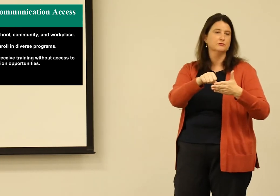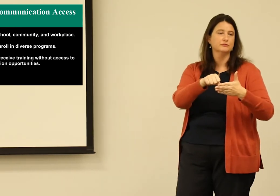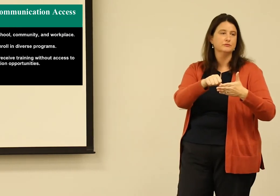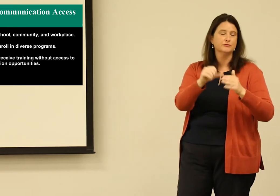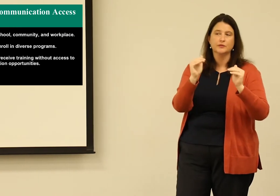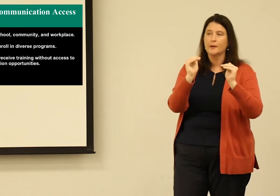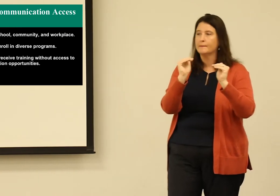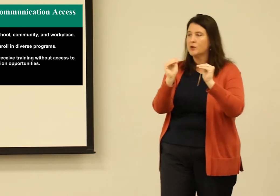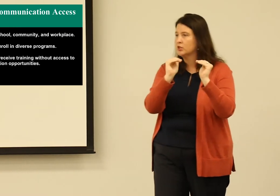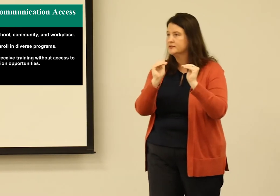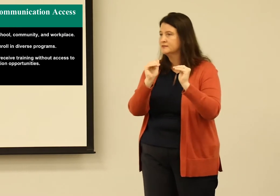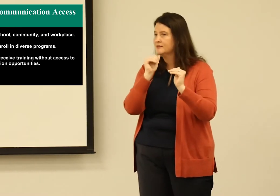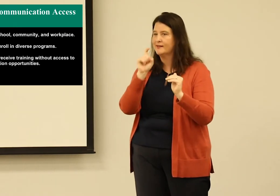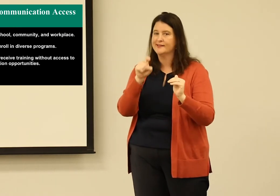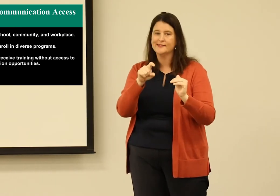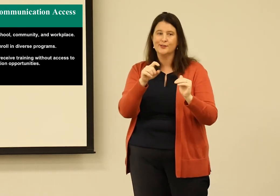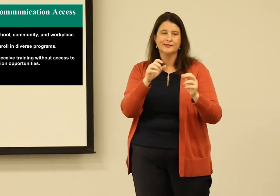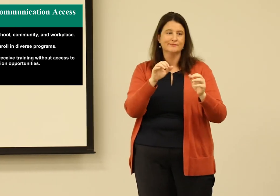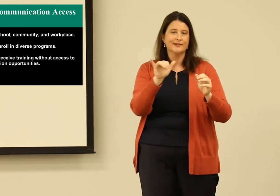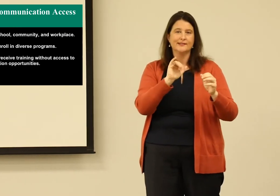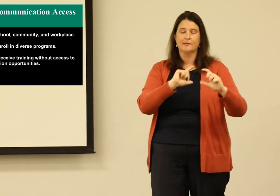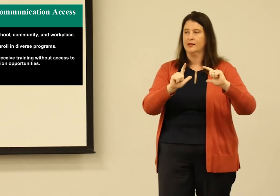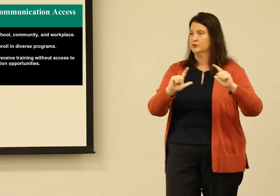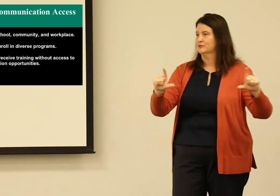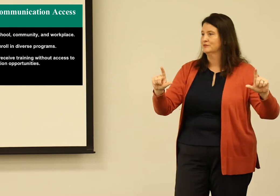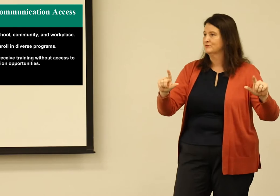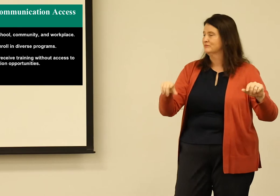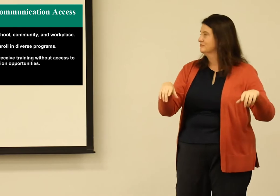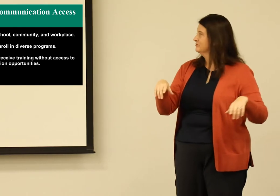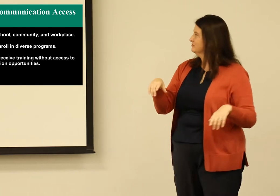to communication and language. And this is important. It's important to remember.